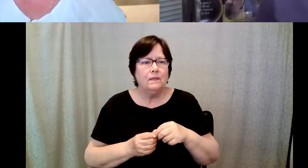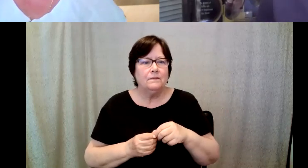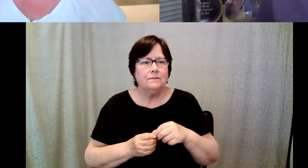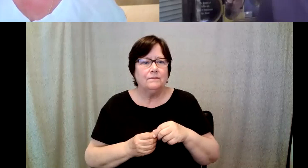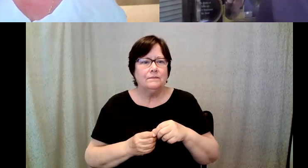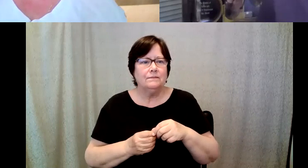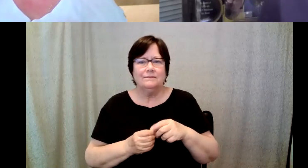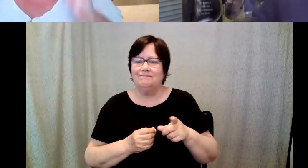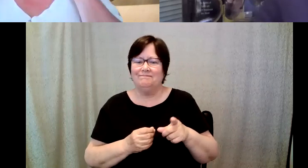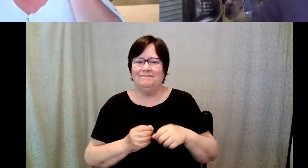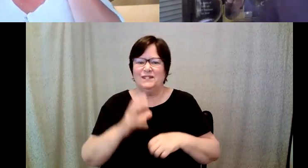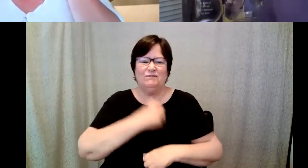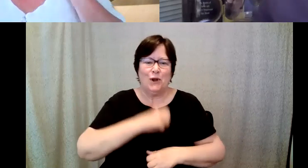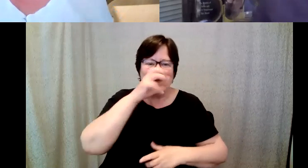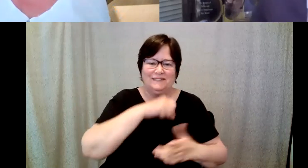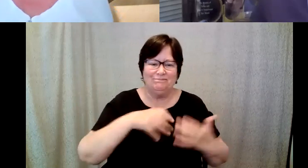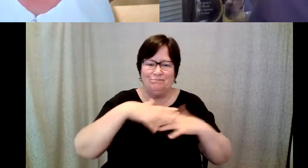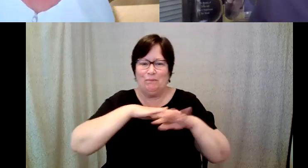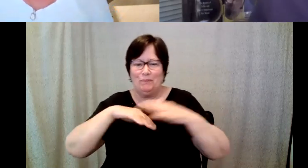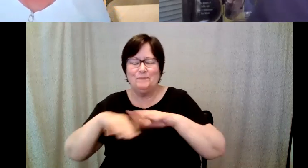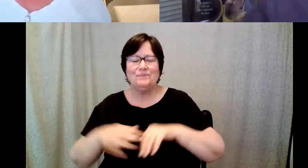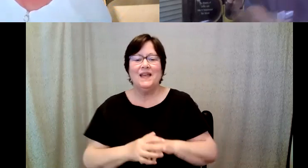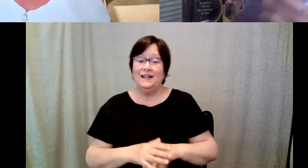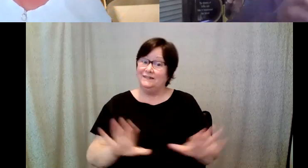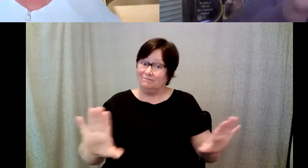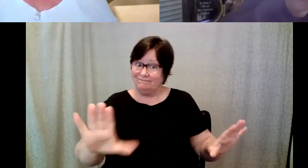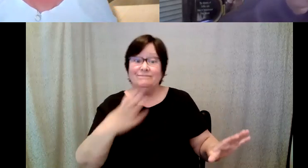D. Major Cohen: Some you can definitely yeah there's there's some really good cafes in Rochester now.